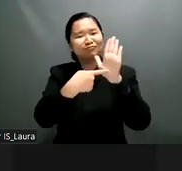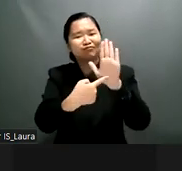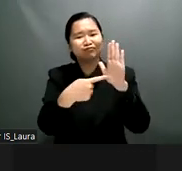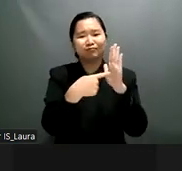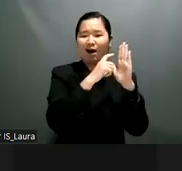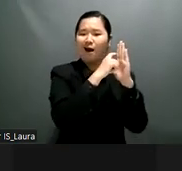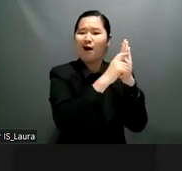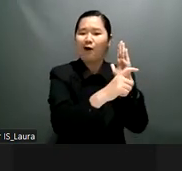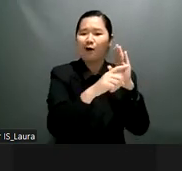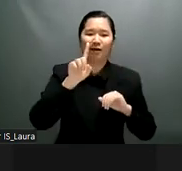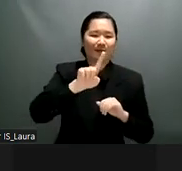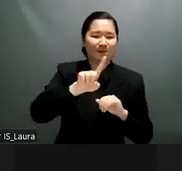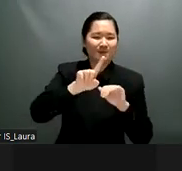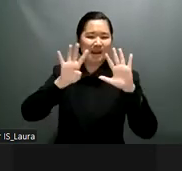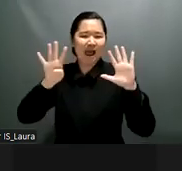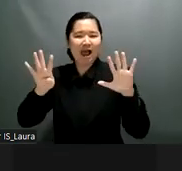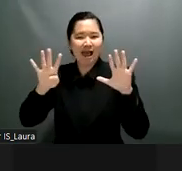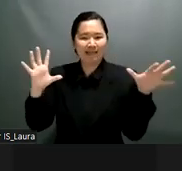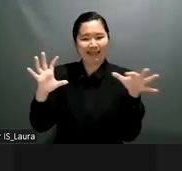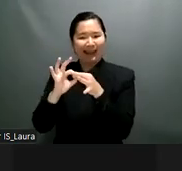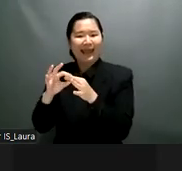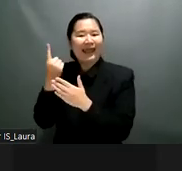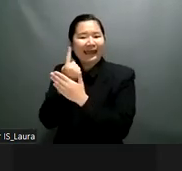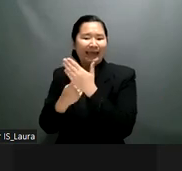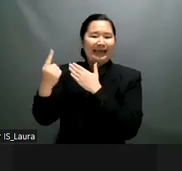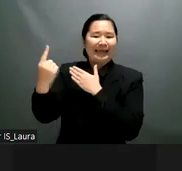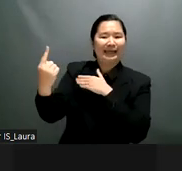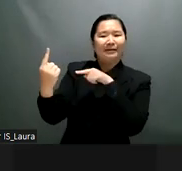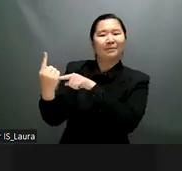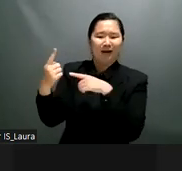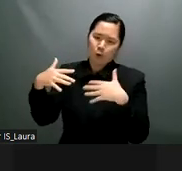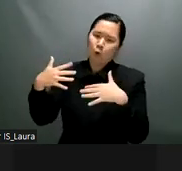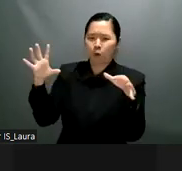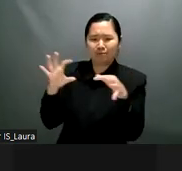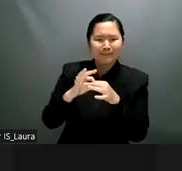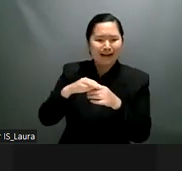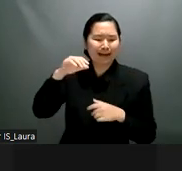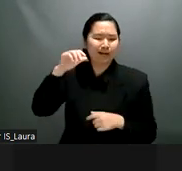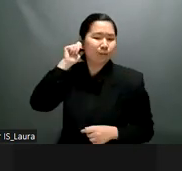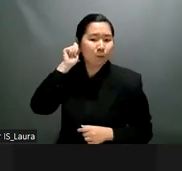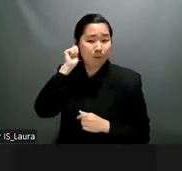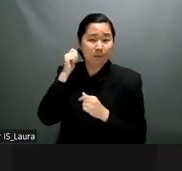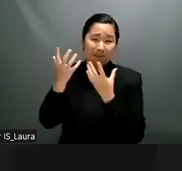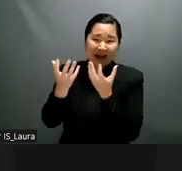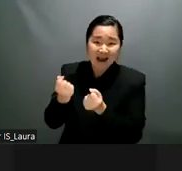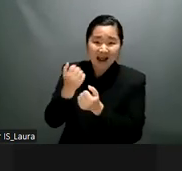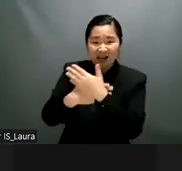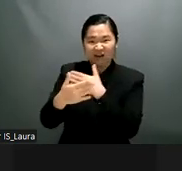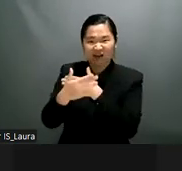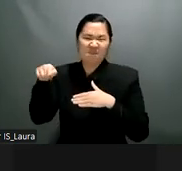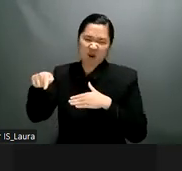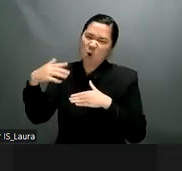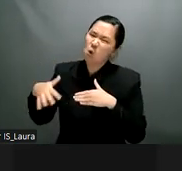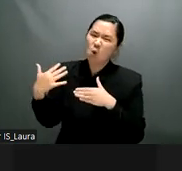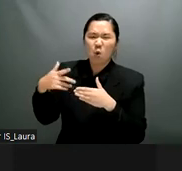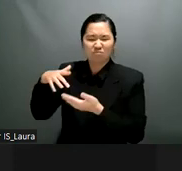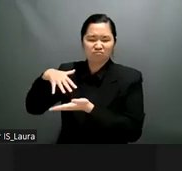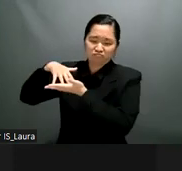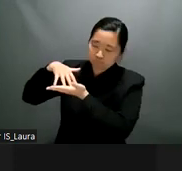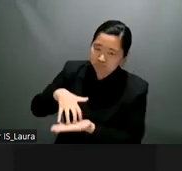to say that uh institutionalization and legal capacity rights to legal capacity is a feminist